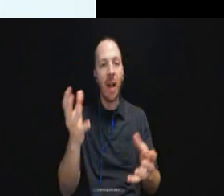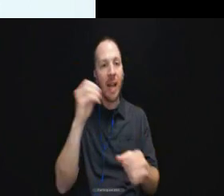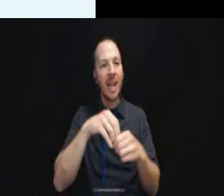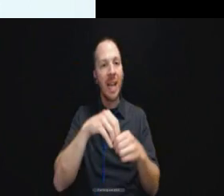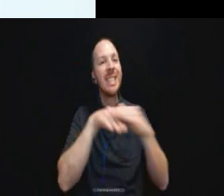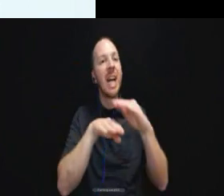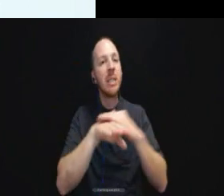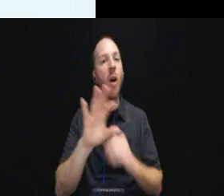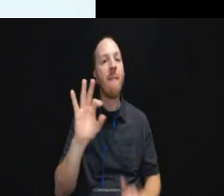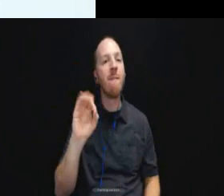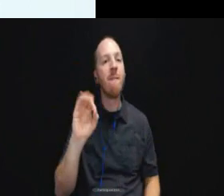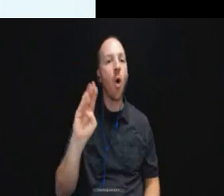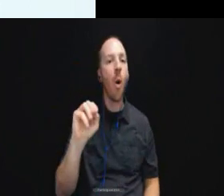format.